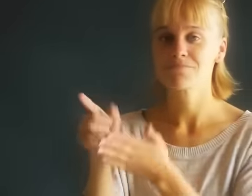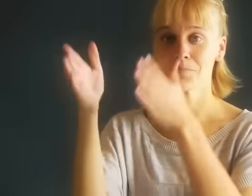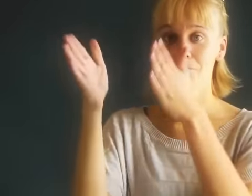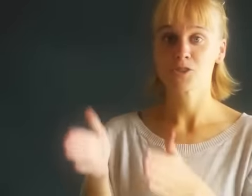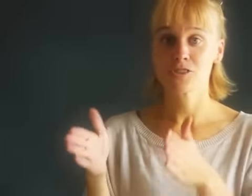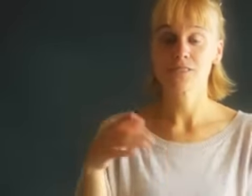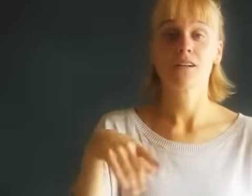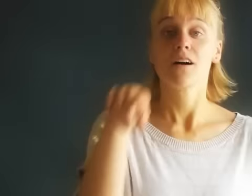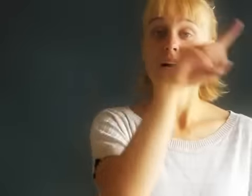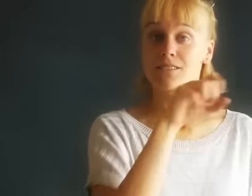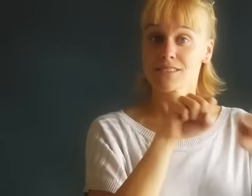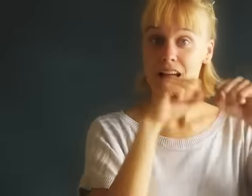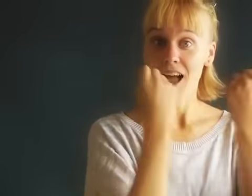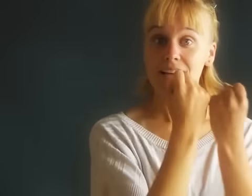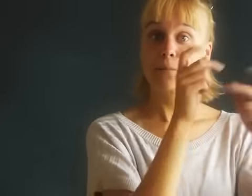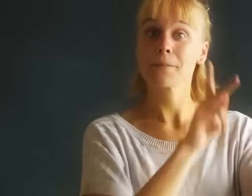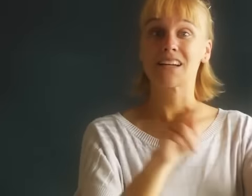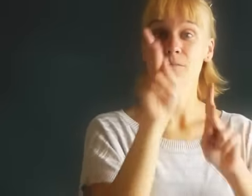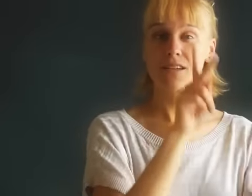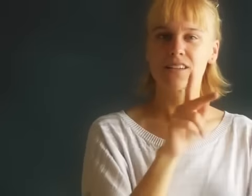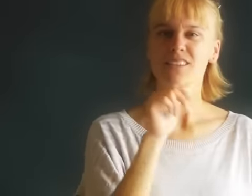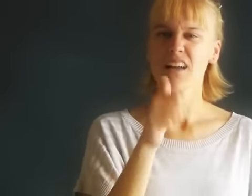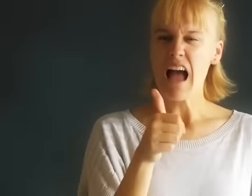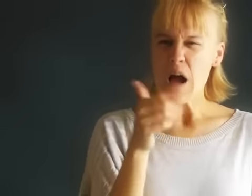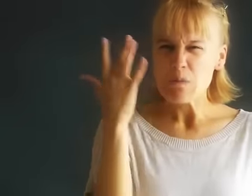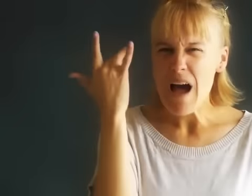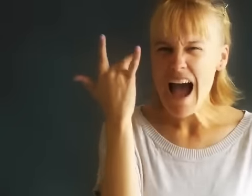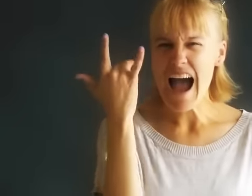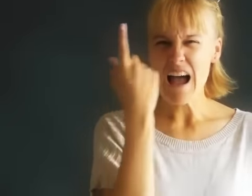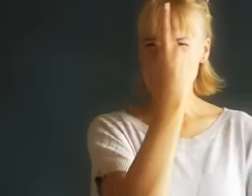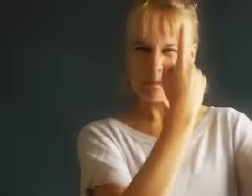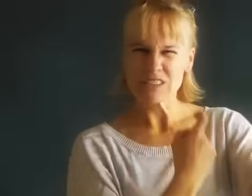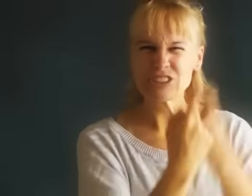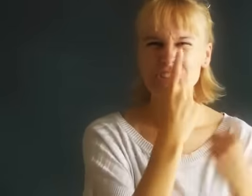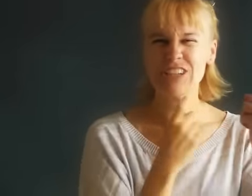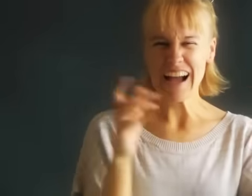with someone of the opposite sex, the society does not question me...